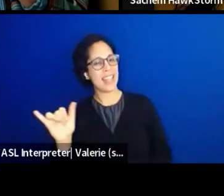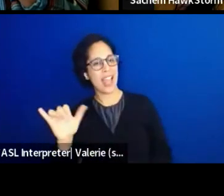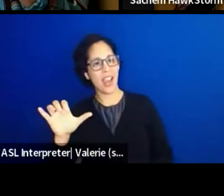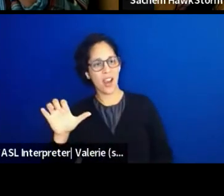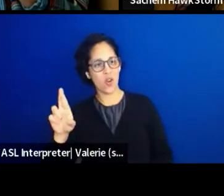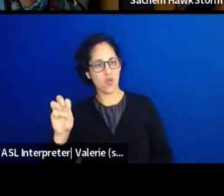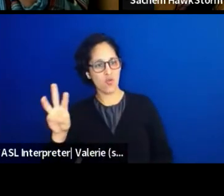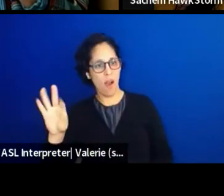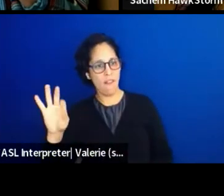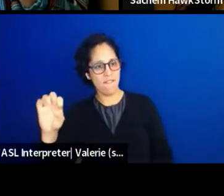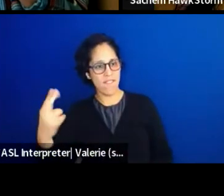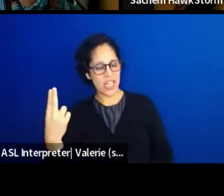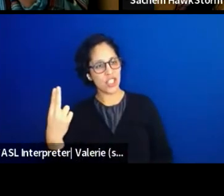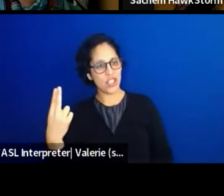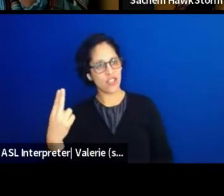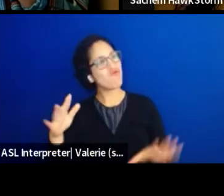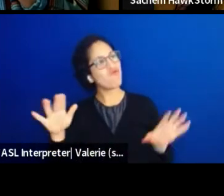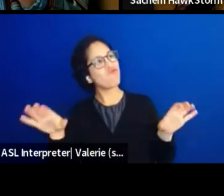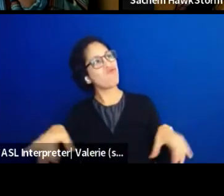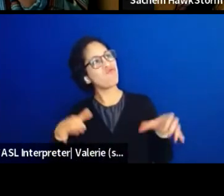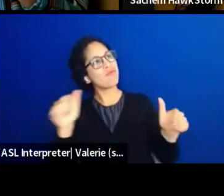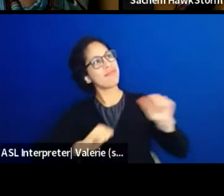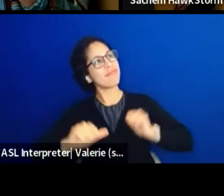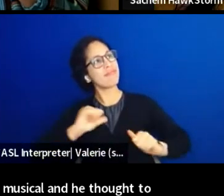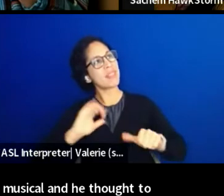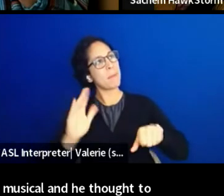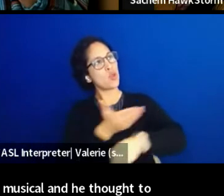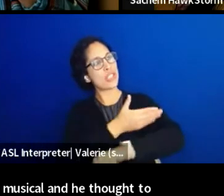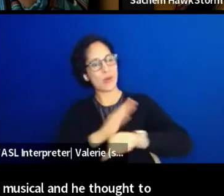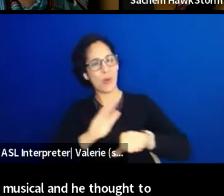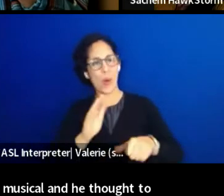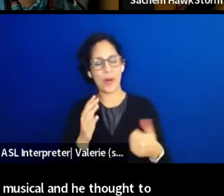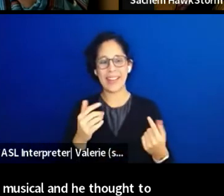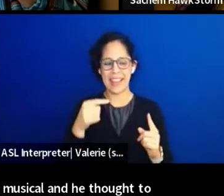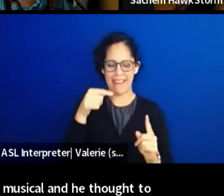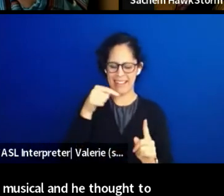And he thought to himself, and I know it was that day. He thought to himself,